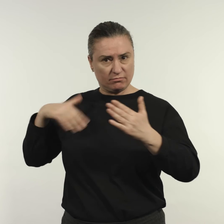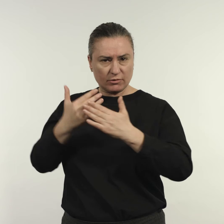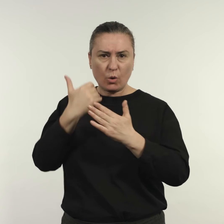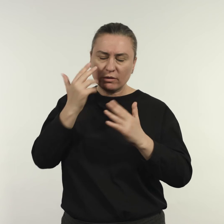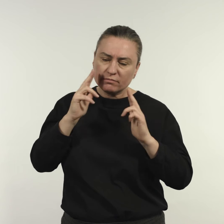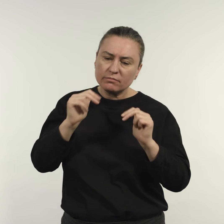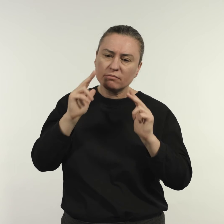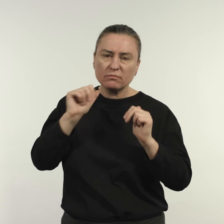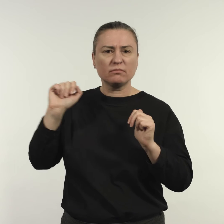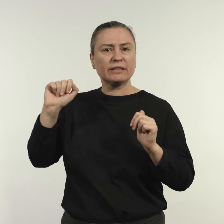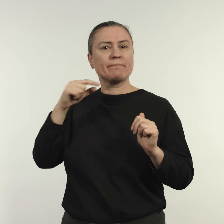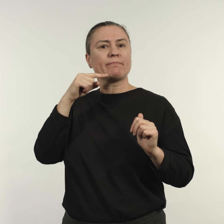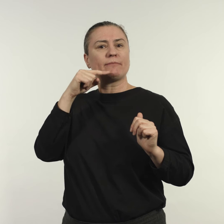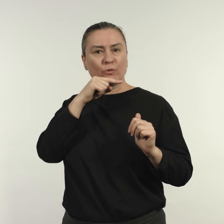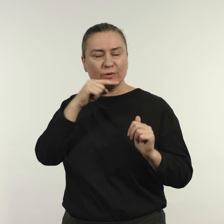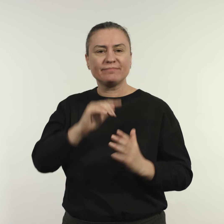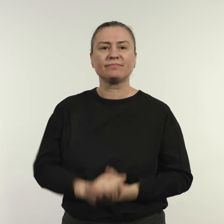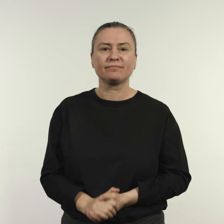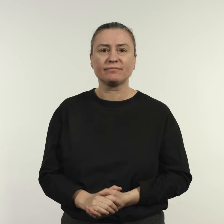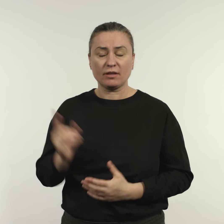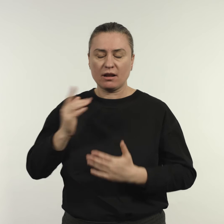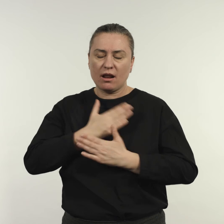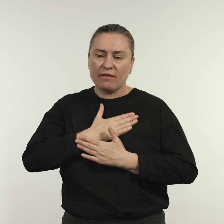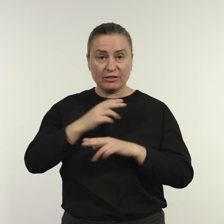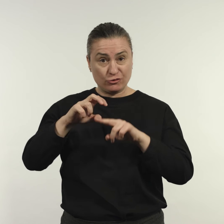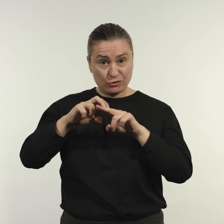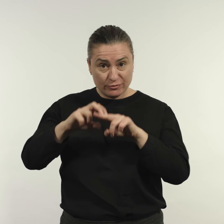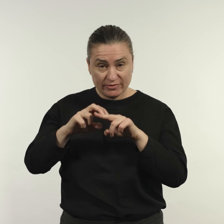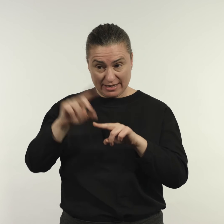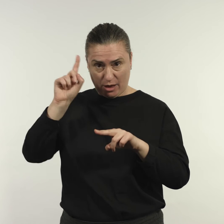Previously, her life was dominated with caring for her boys and her prowess in the surf.